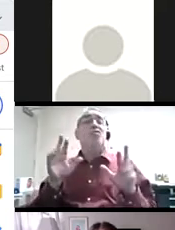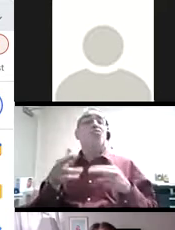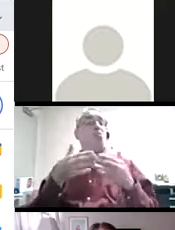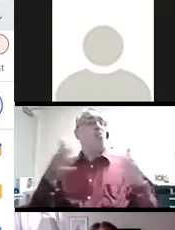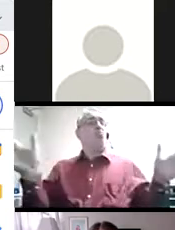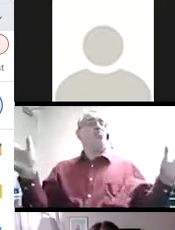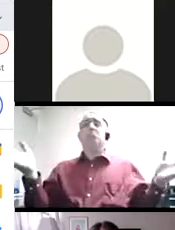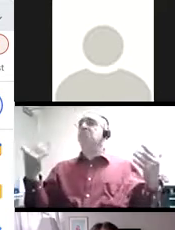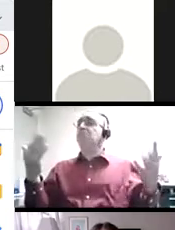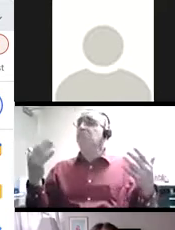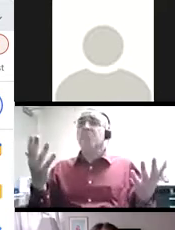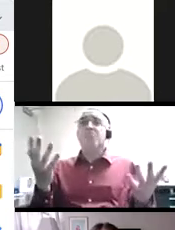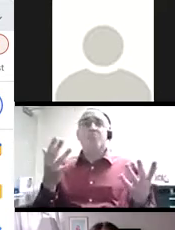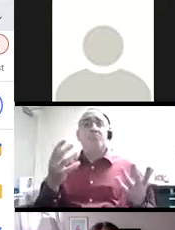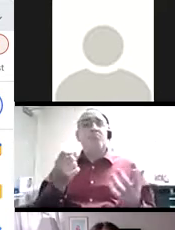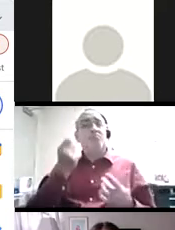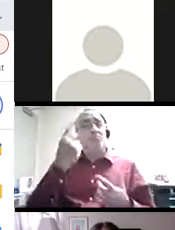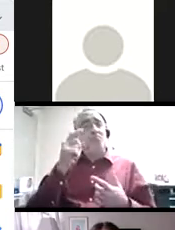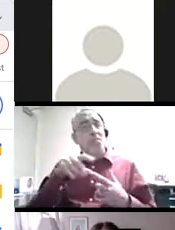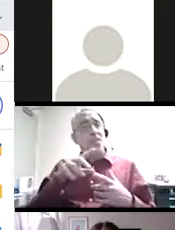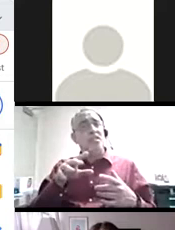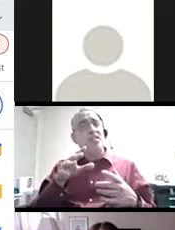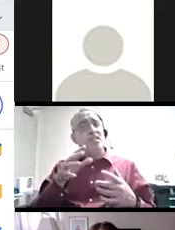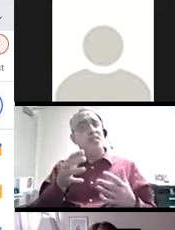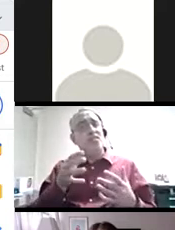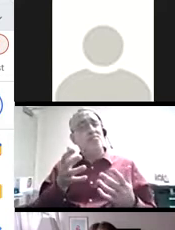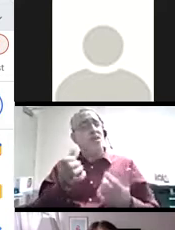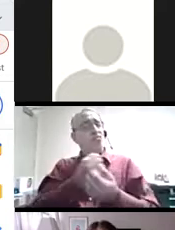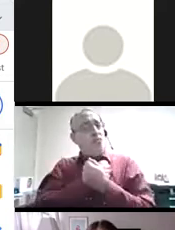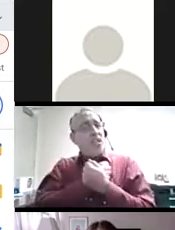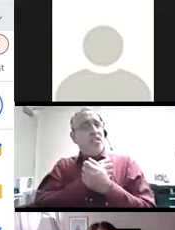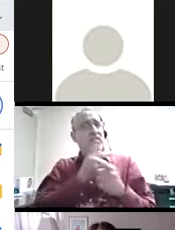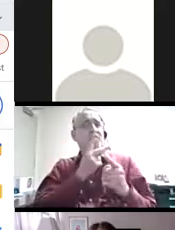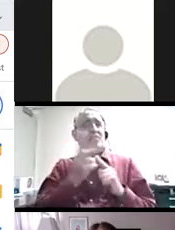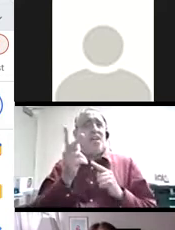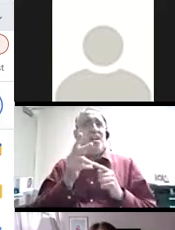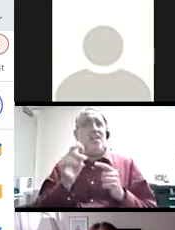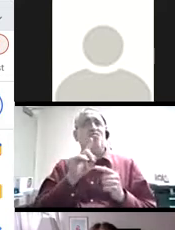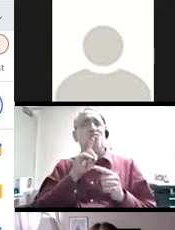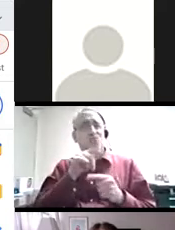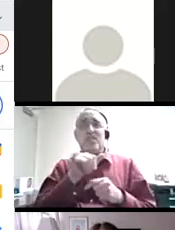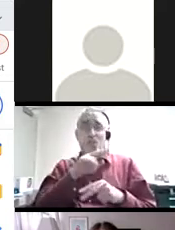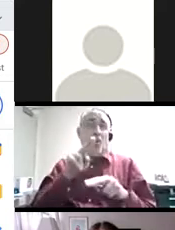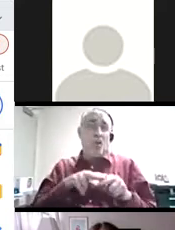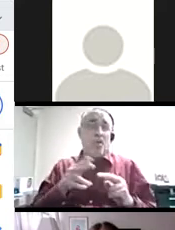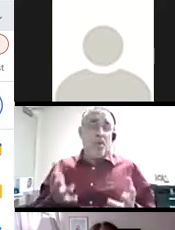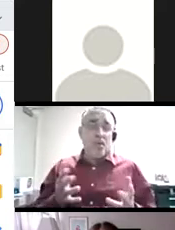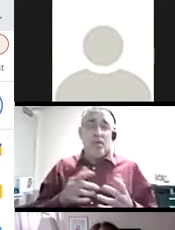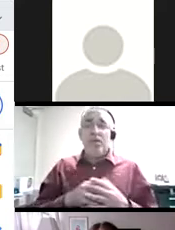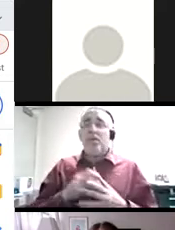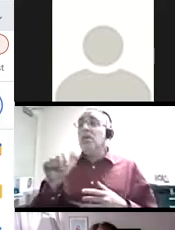classroom to a conversation that embraces failure as a norm rather than an exception. Another example